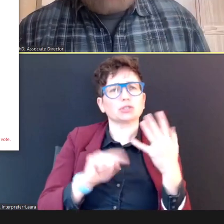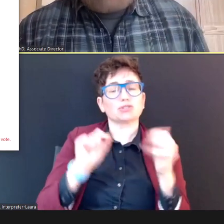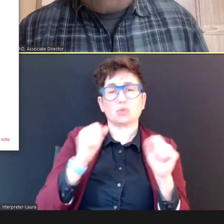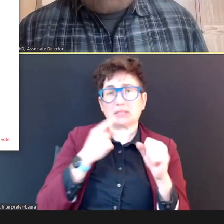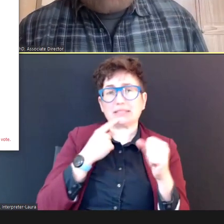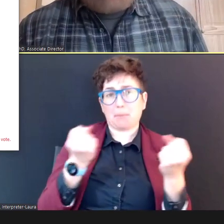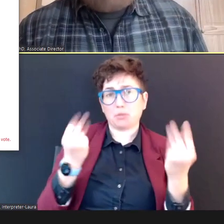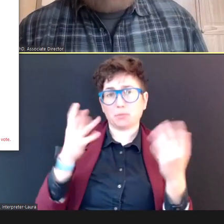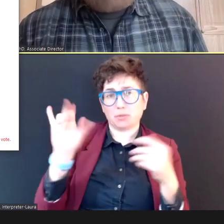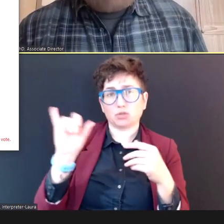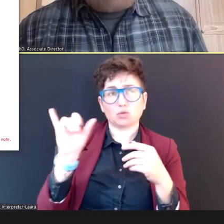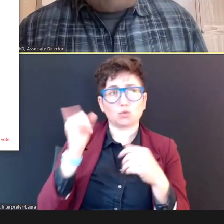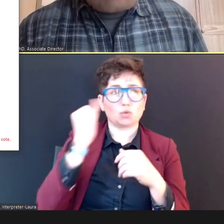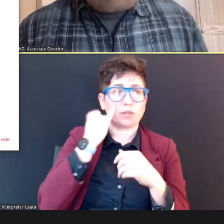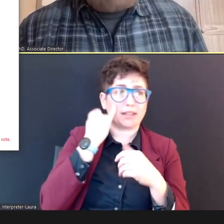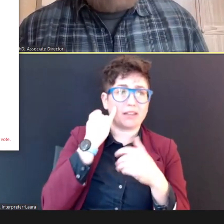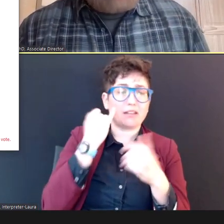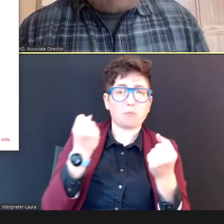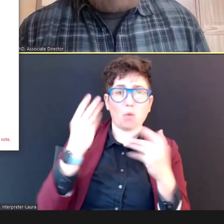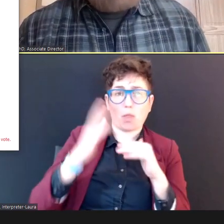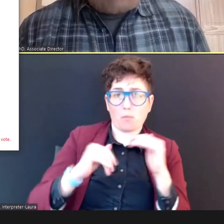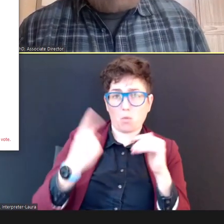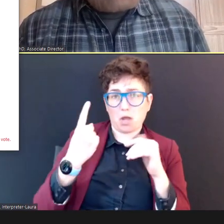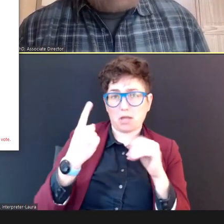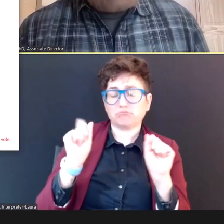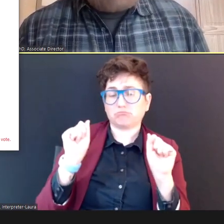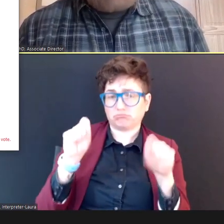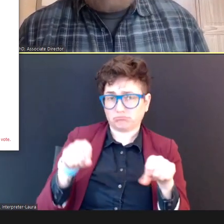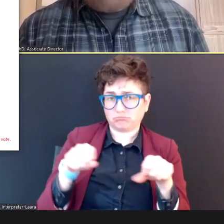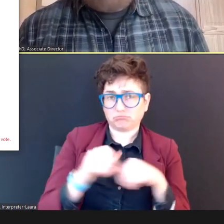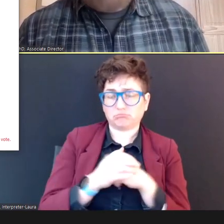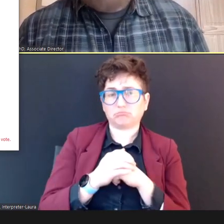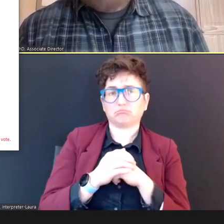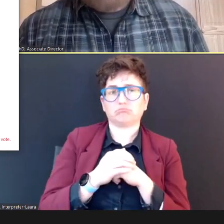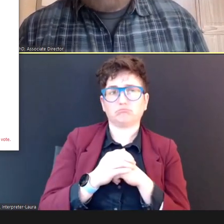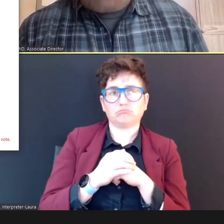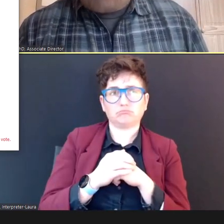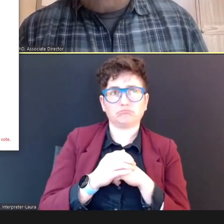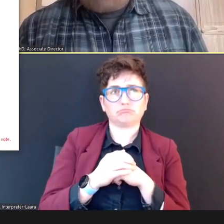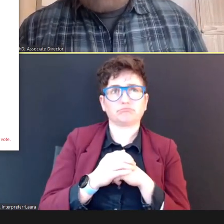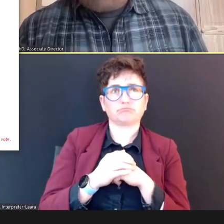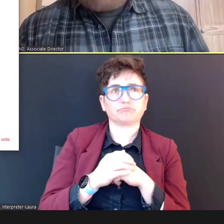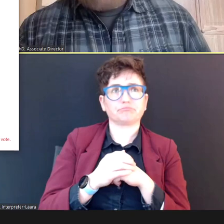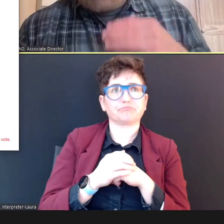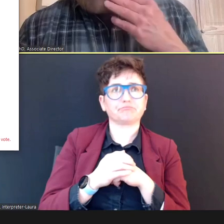notice up here.